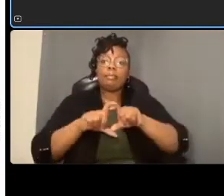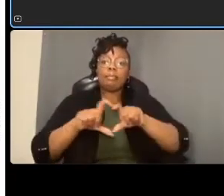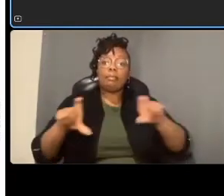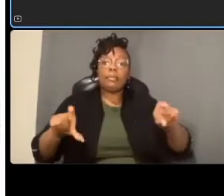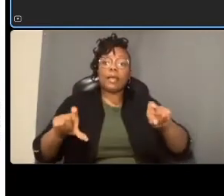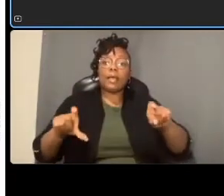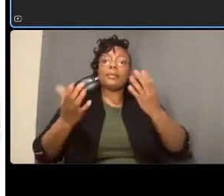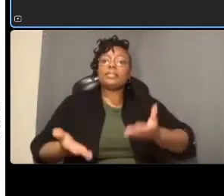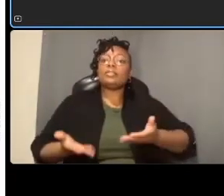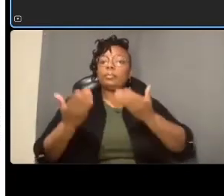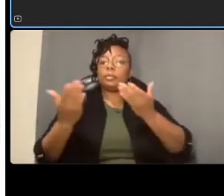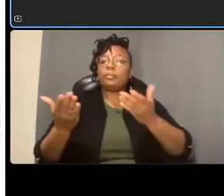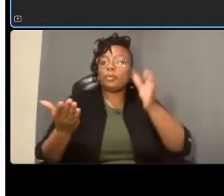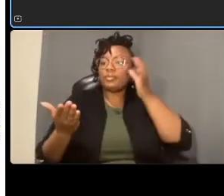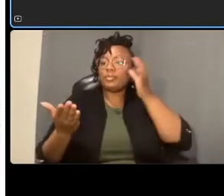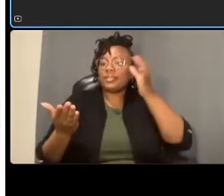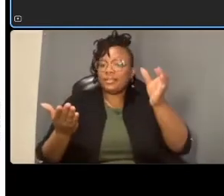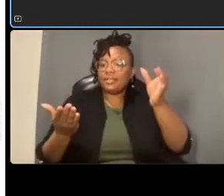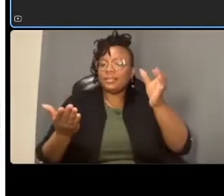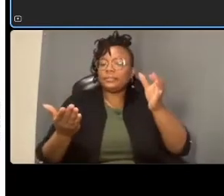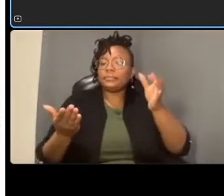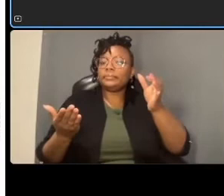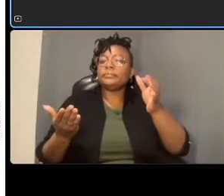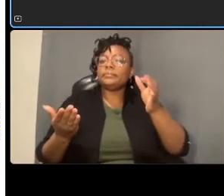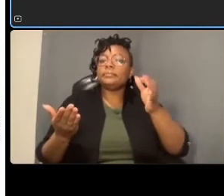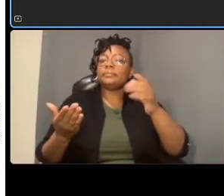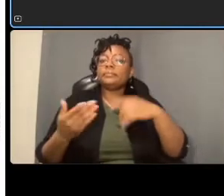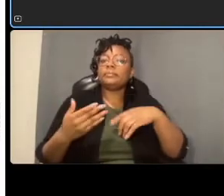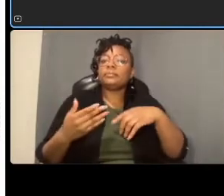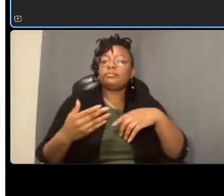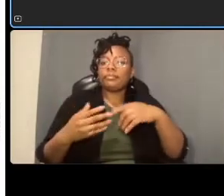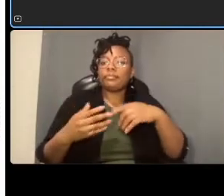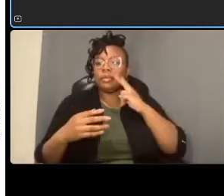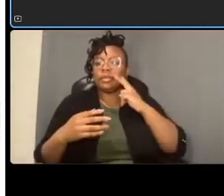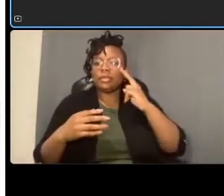that when i had the previous uh plan up i apologize for not mentioning that earlier